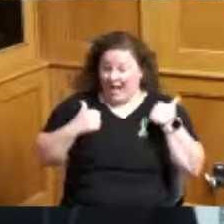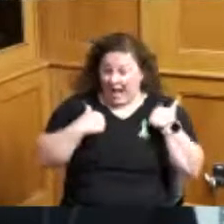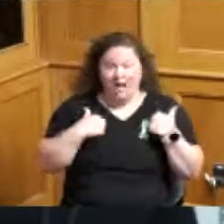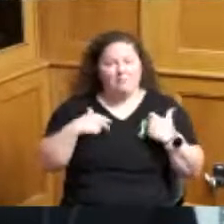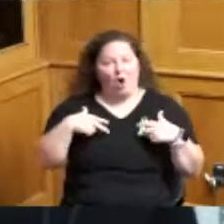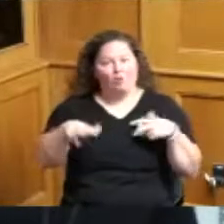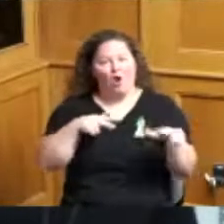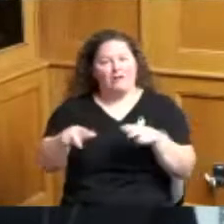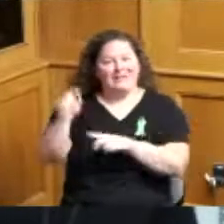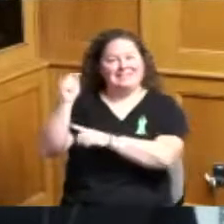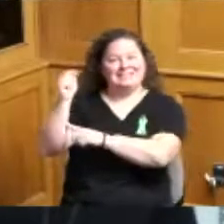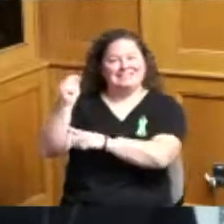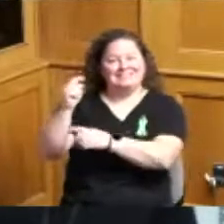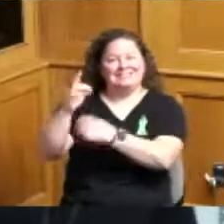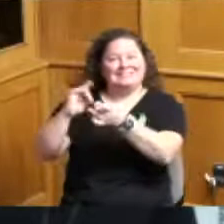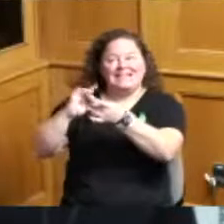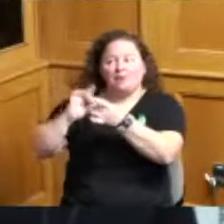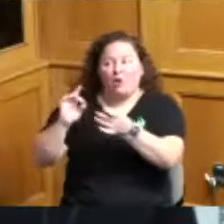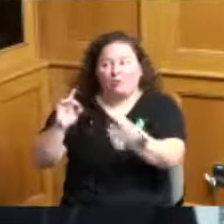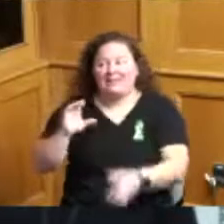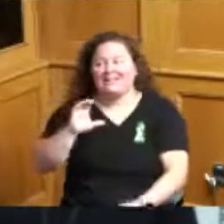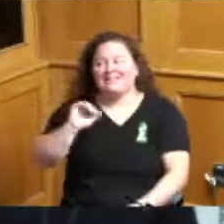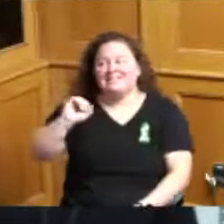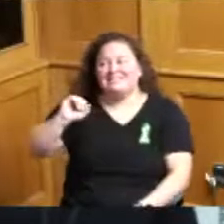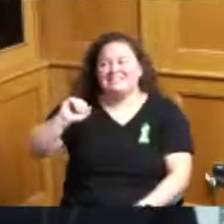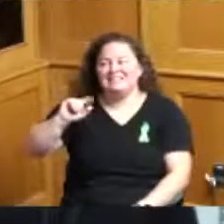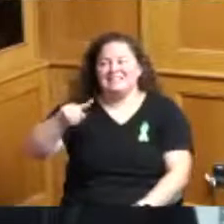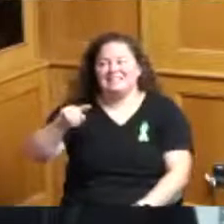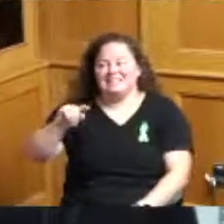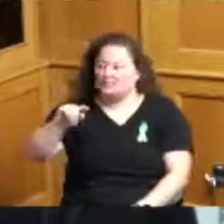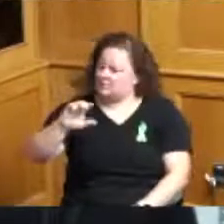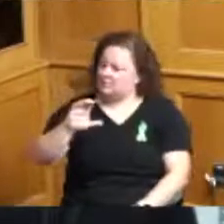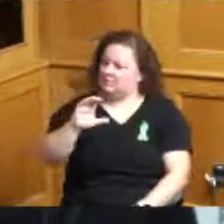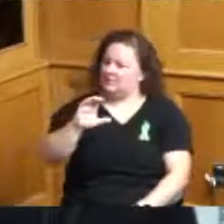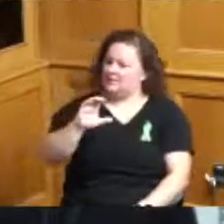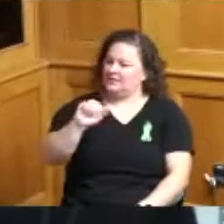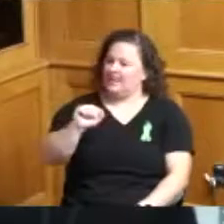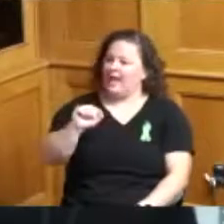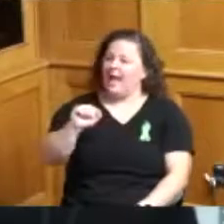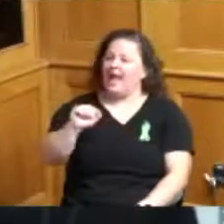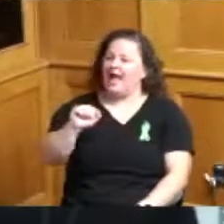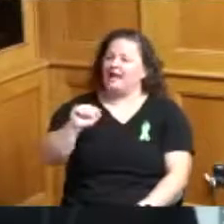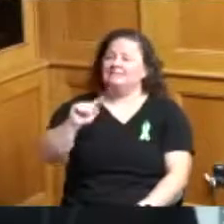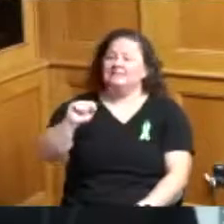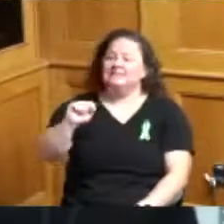cat saved my life it takes every employee and future employees of cat to continue making a